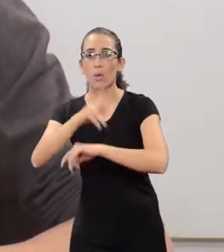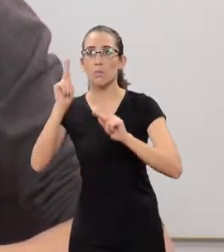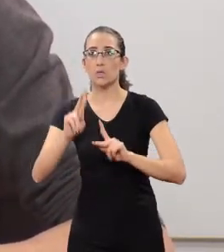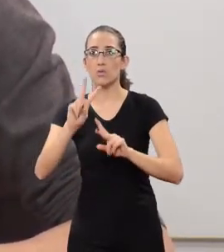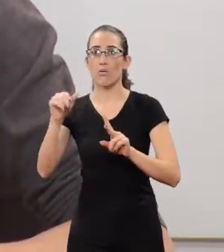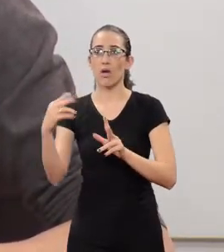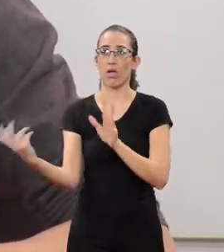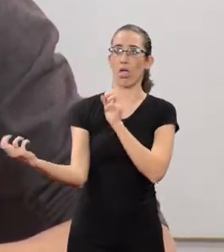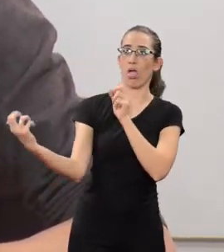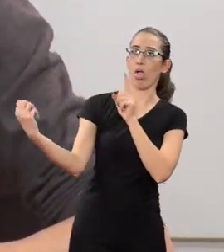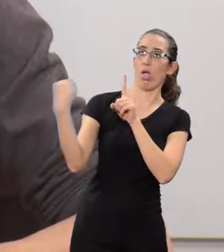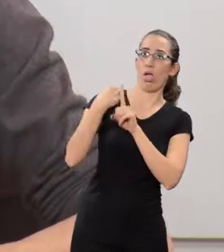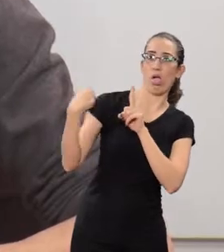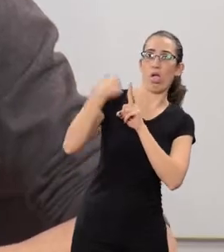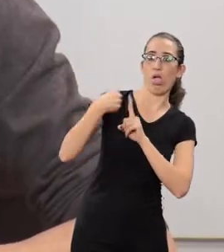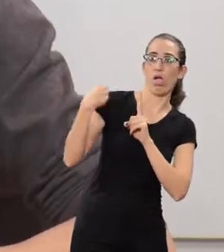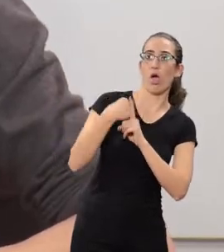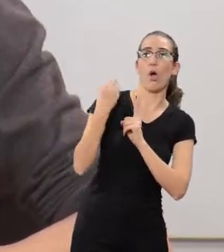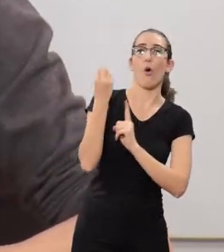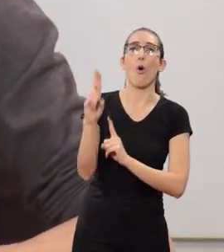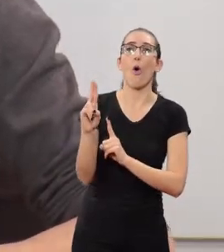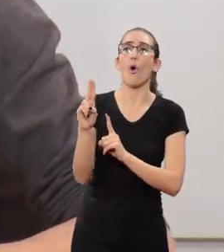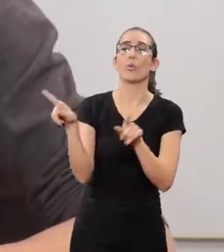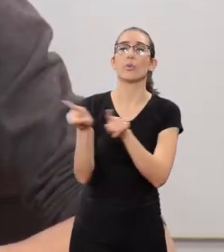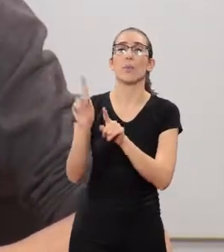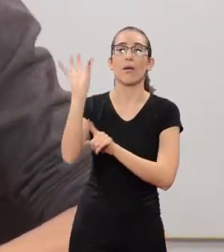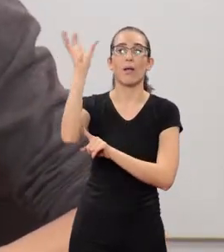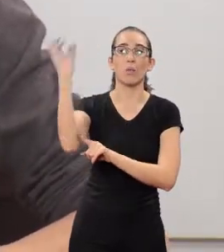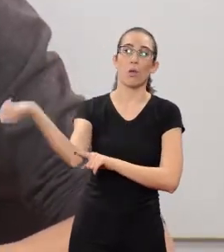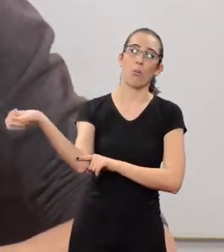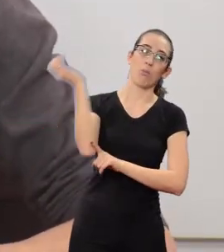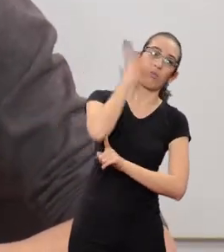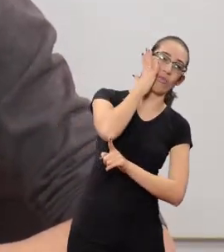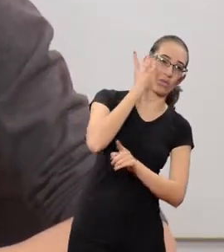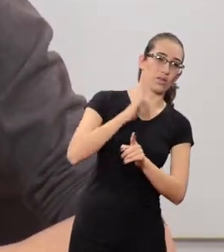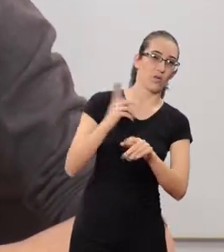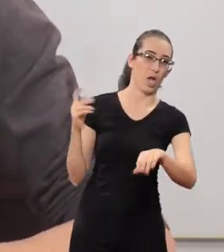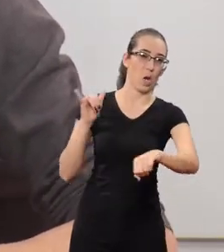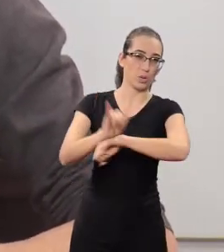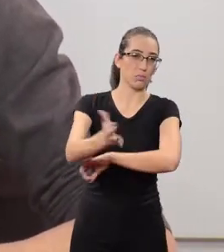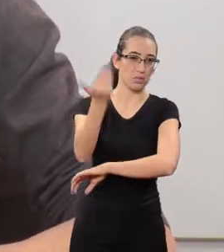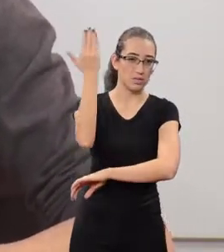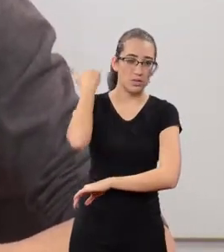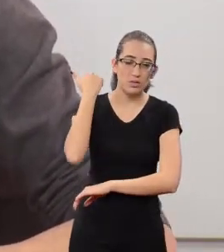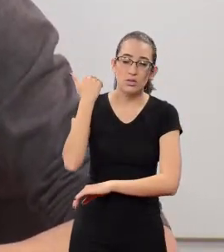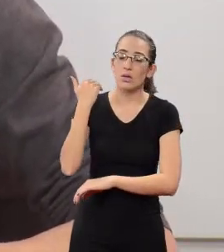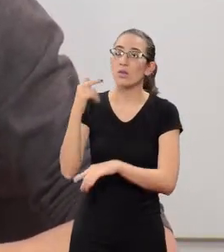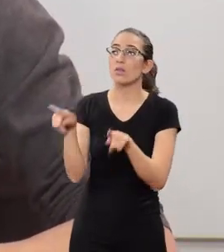they will be stabbed or hit by a light bulb, as it happened before